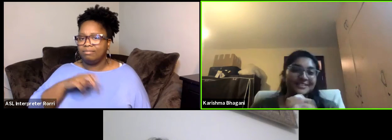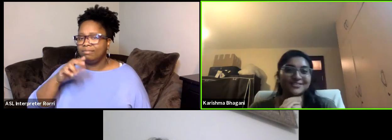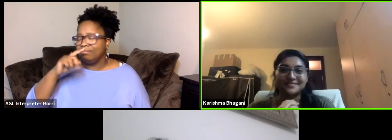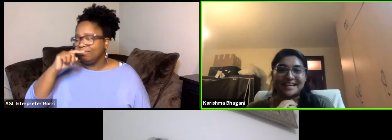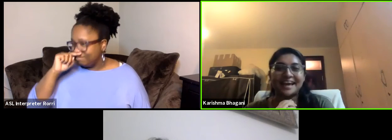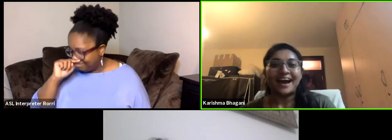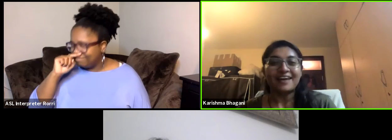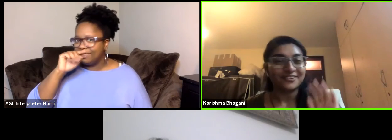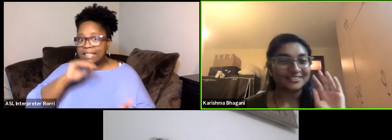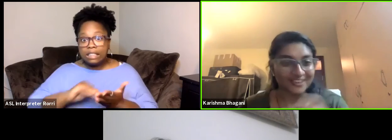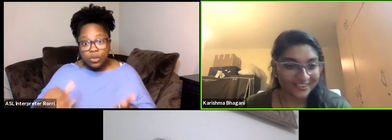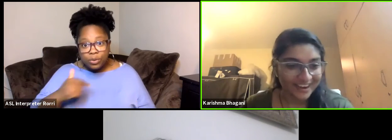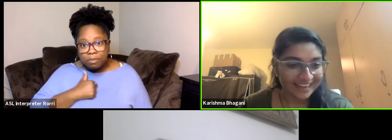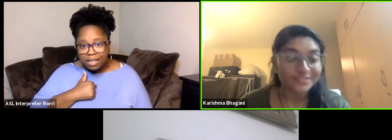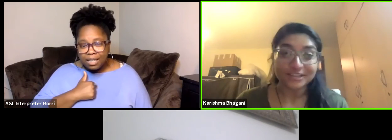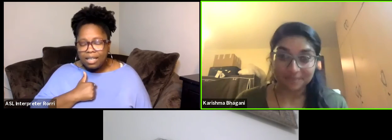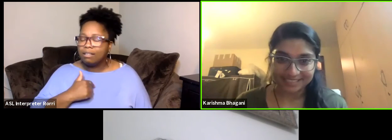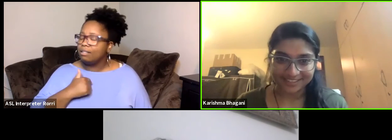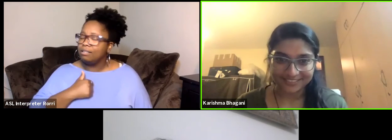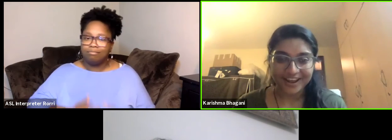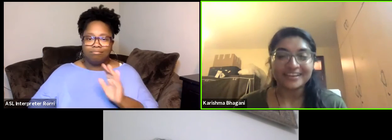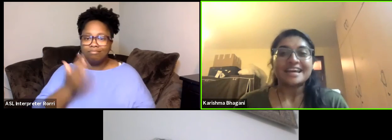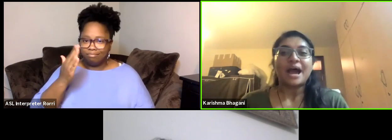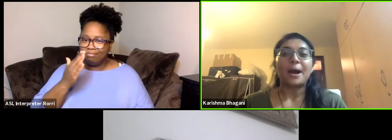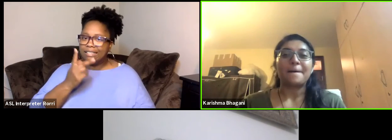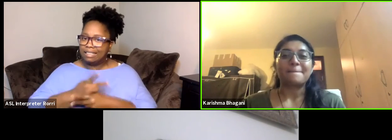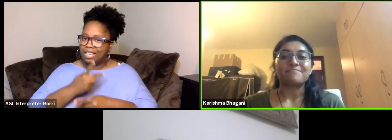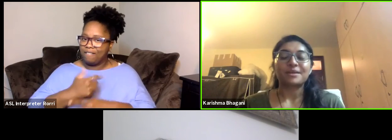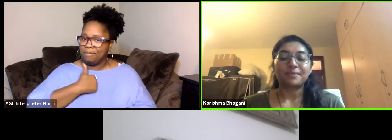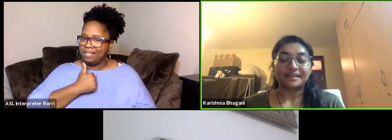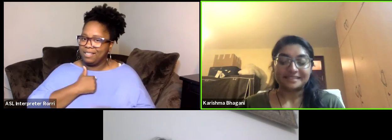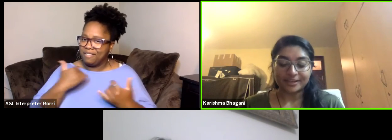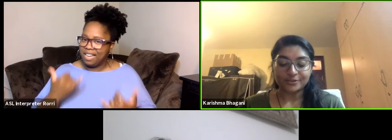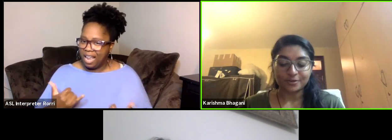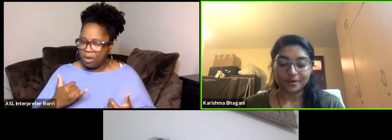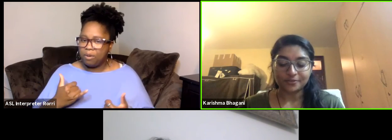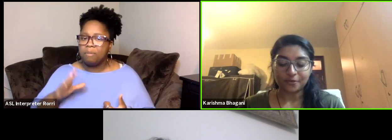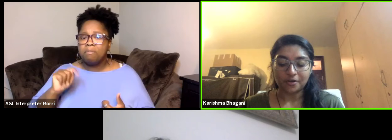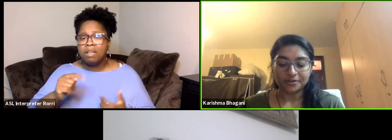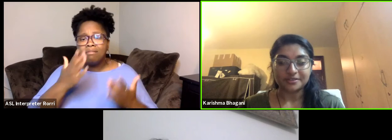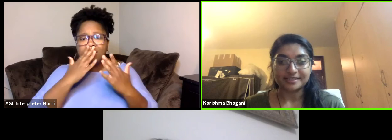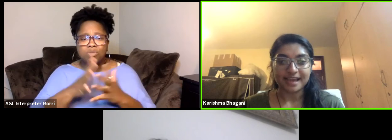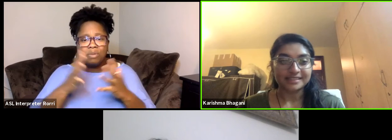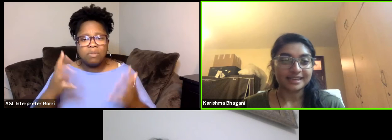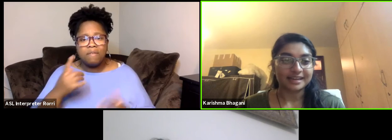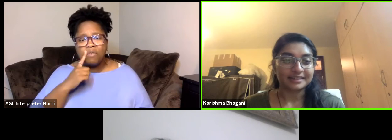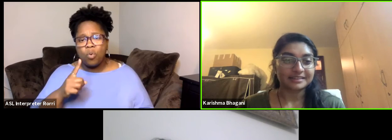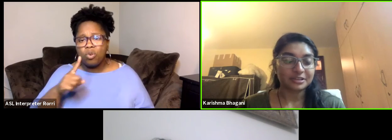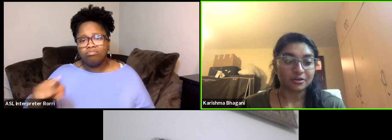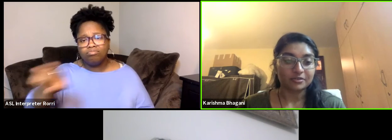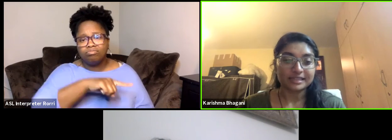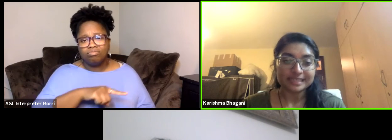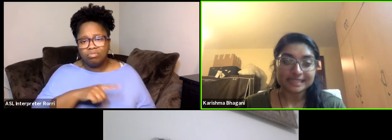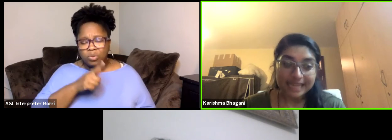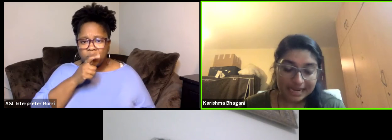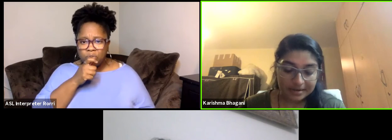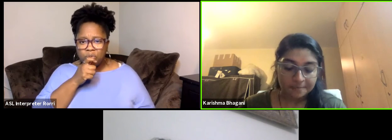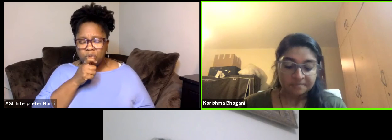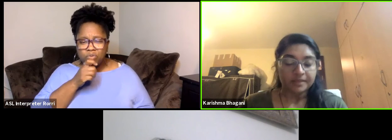Excuse me, I'm going to go and treat myself now but thank you so much for all those that listened in